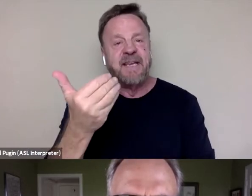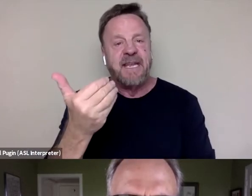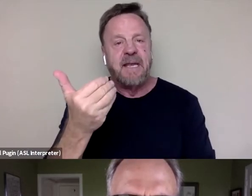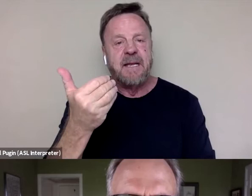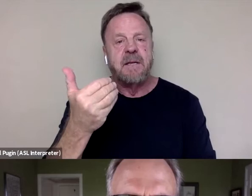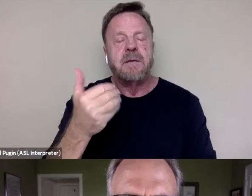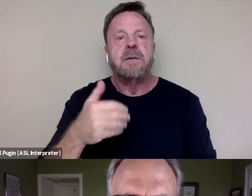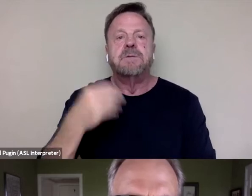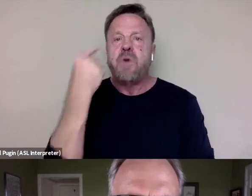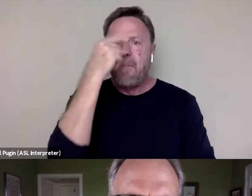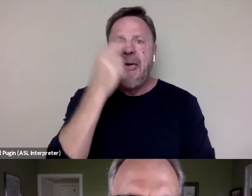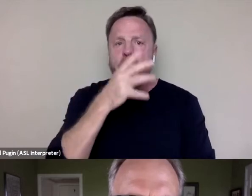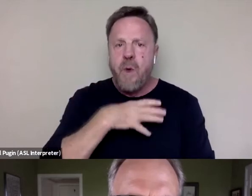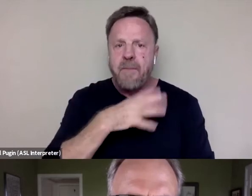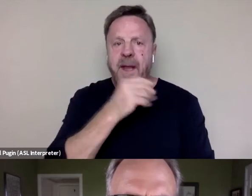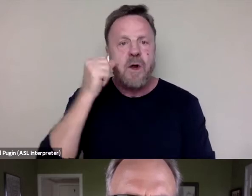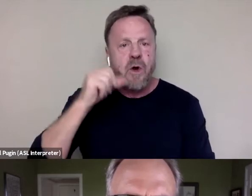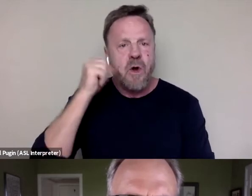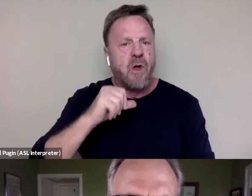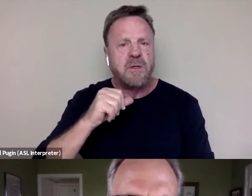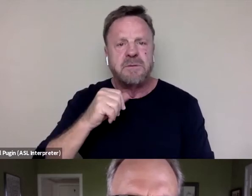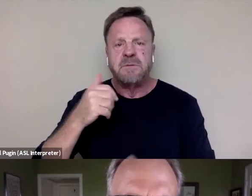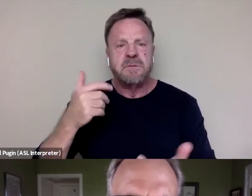So black women and girls lost their bodily autonomy